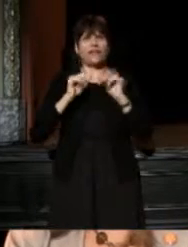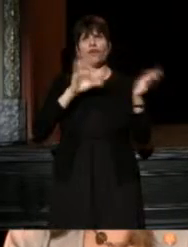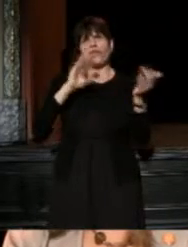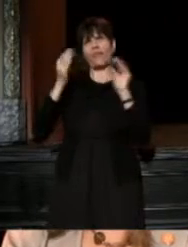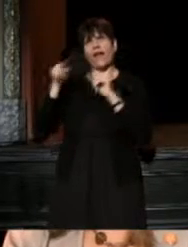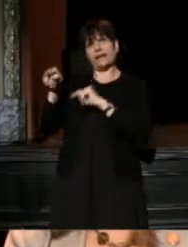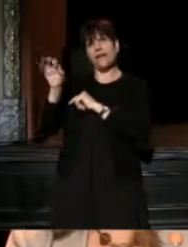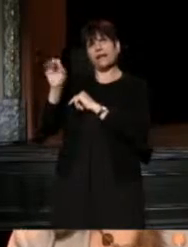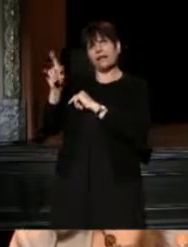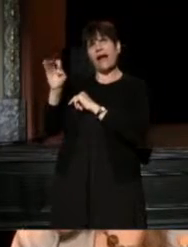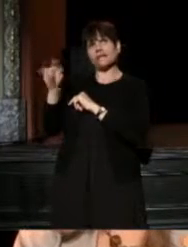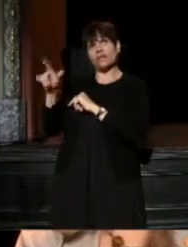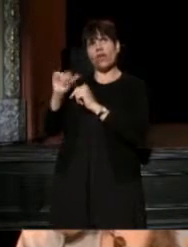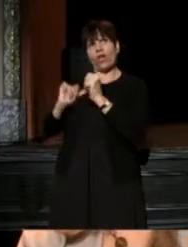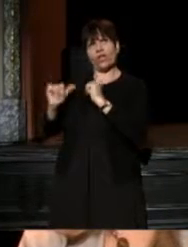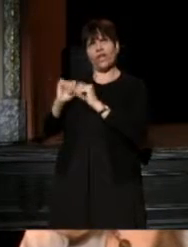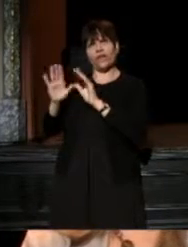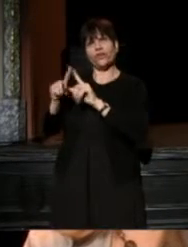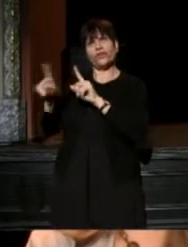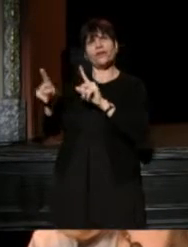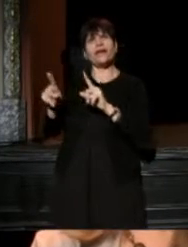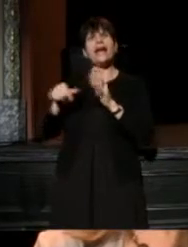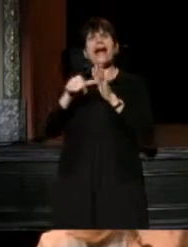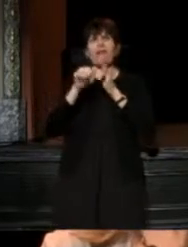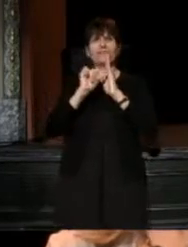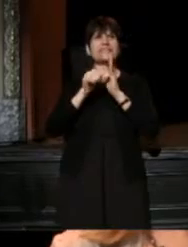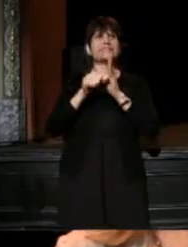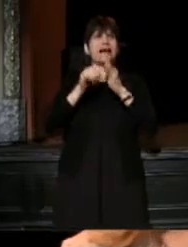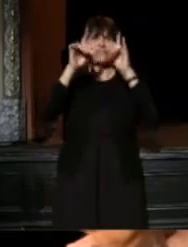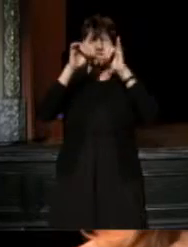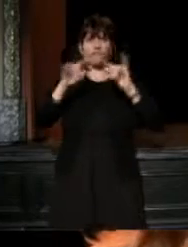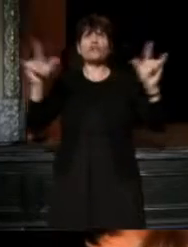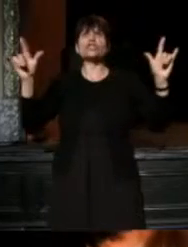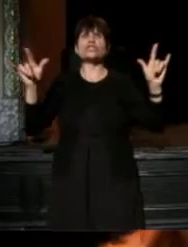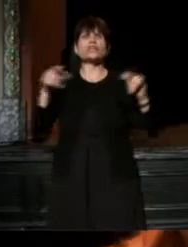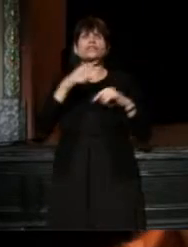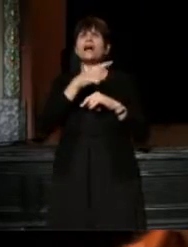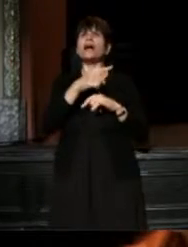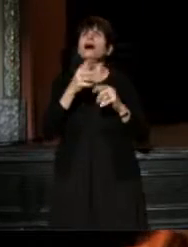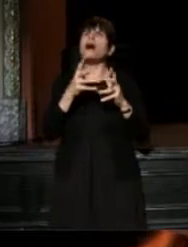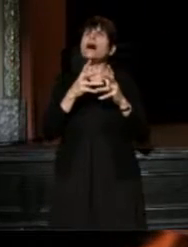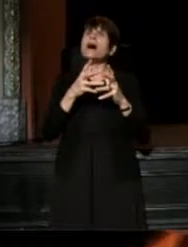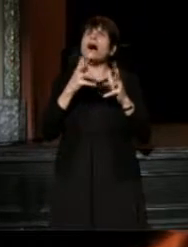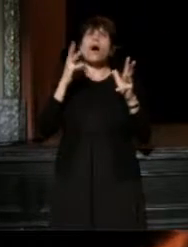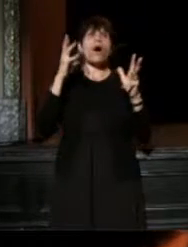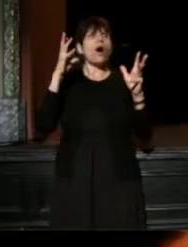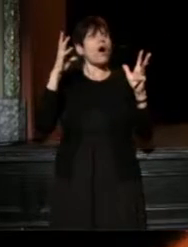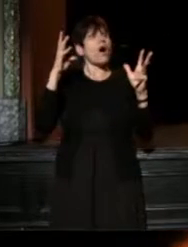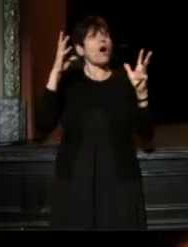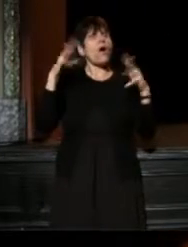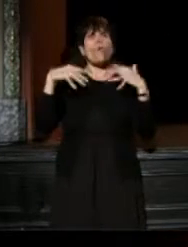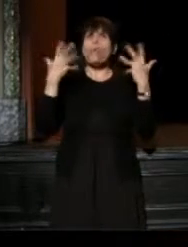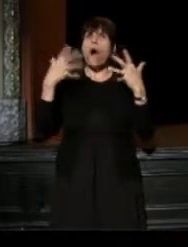Michael's been talking about. And this is just to emphasize the incredible diversity, we've got a wide diversity of kind of theaters,